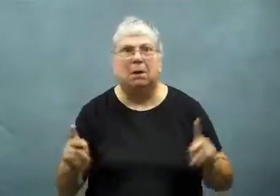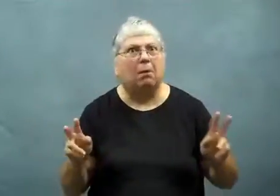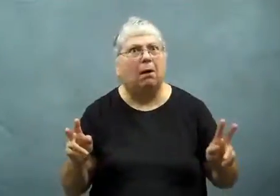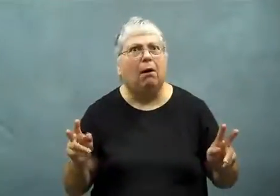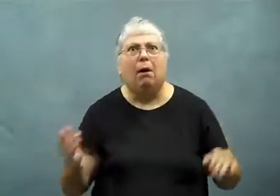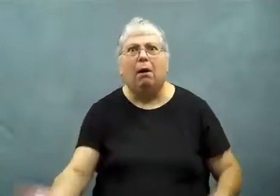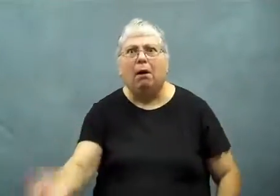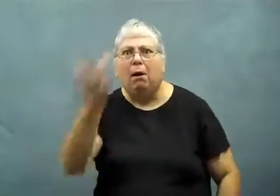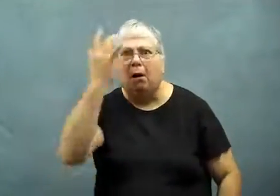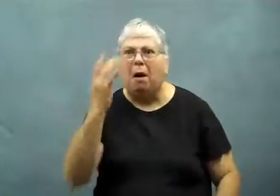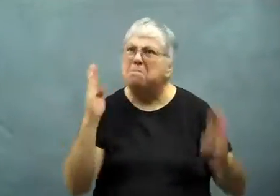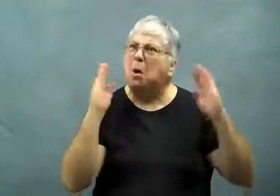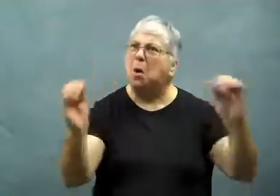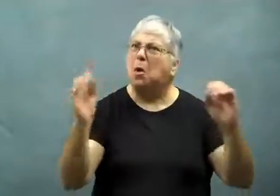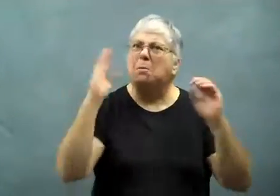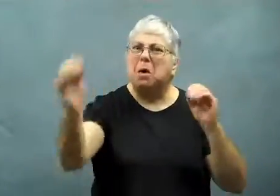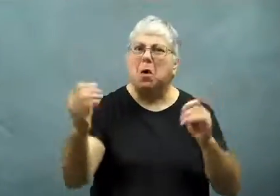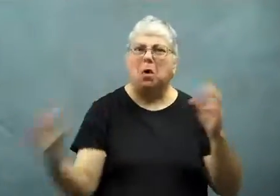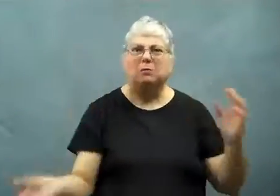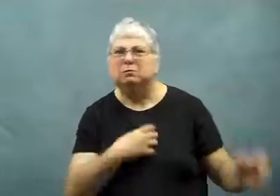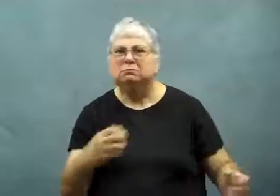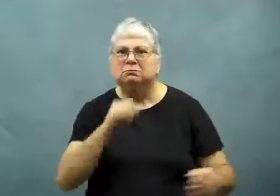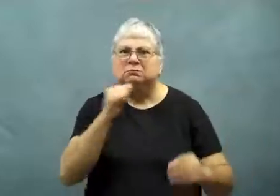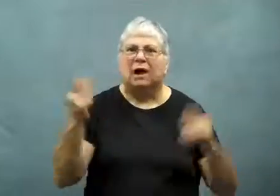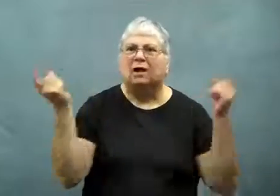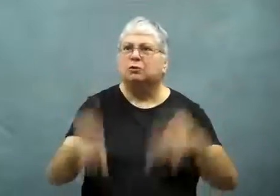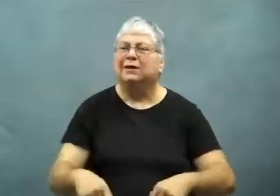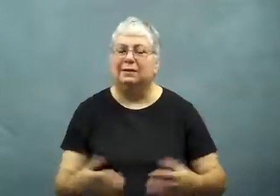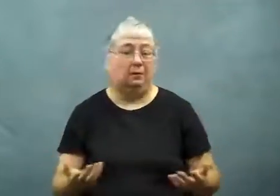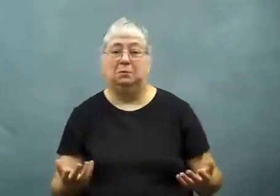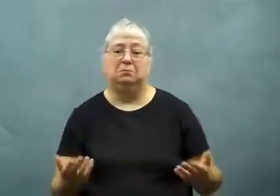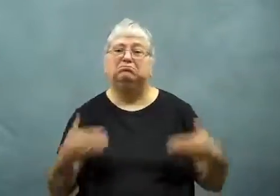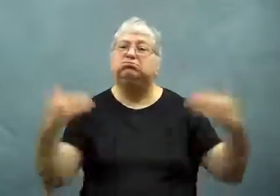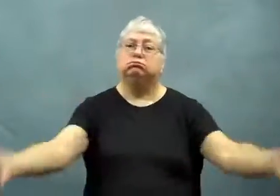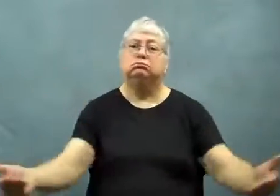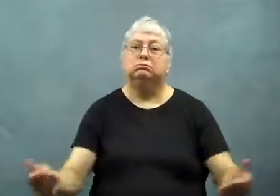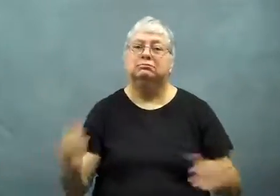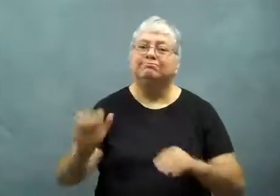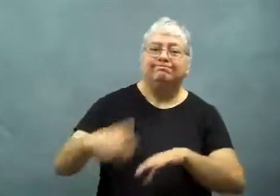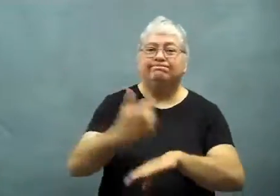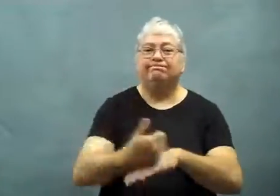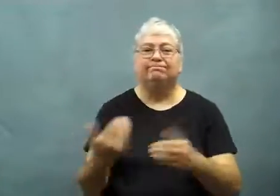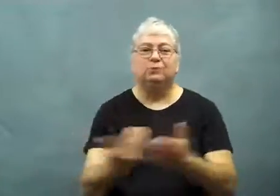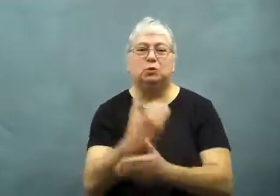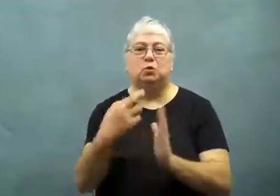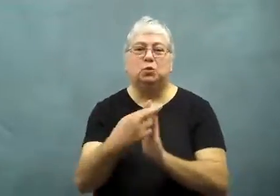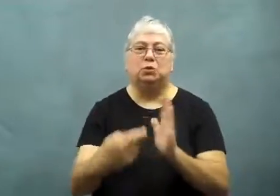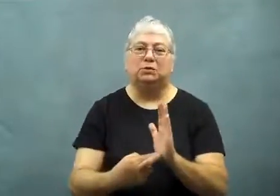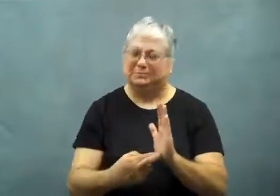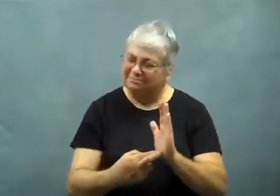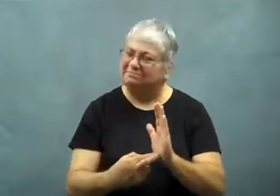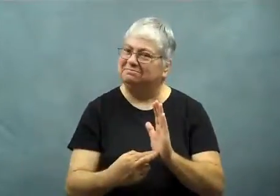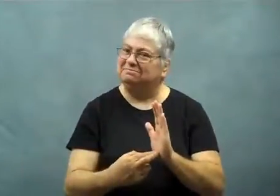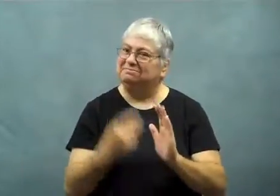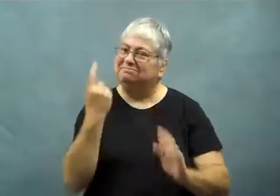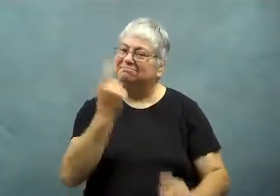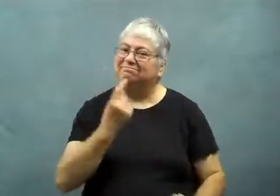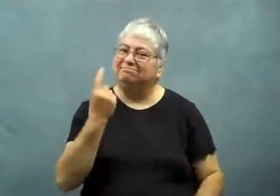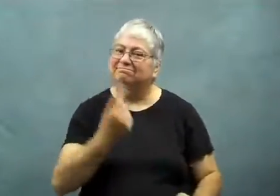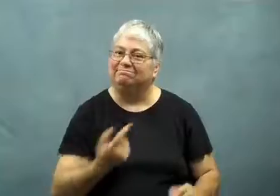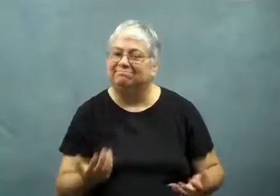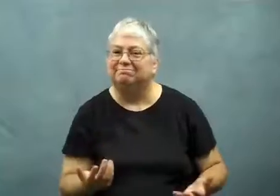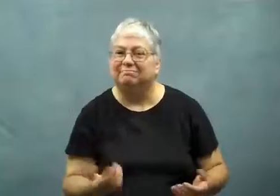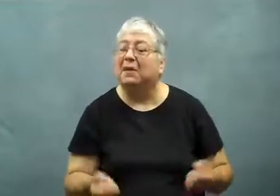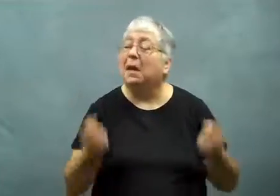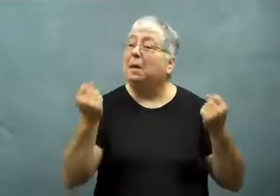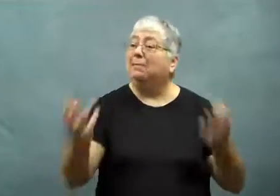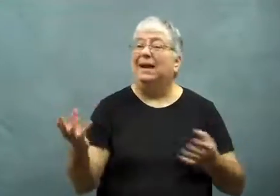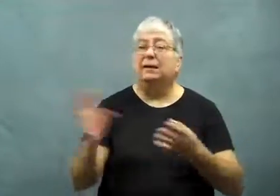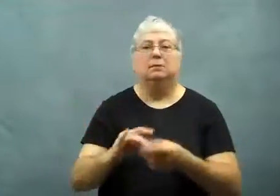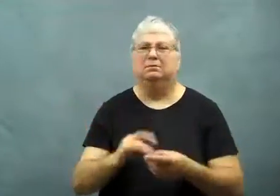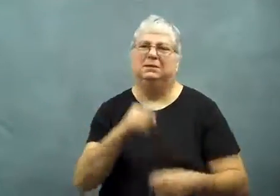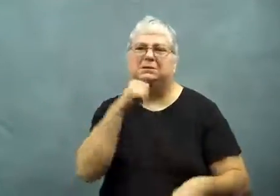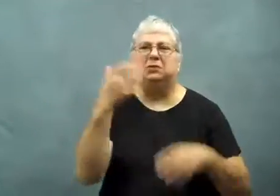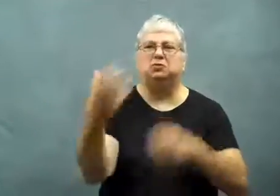That upset delegates who booed it and didn't agree with that.